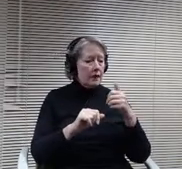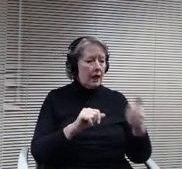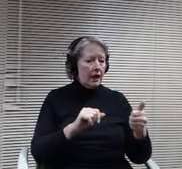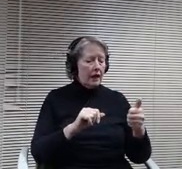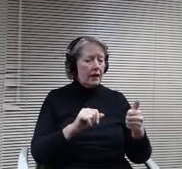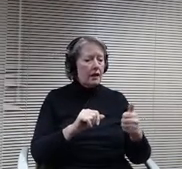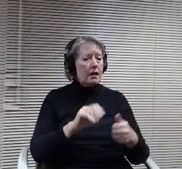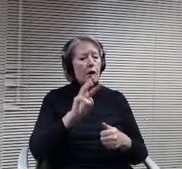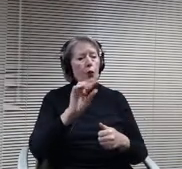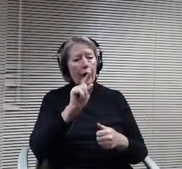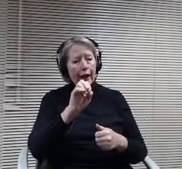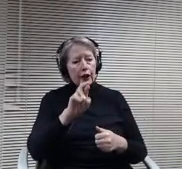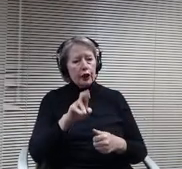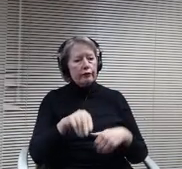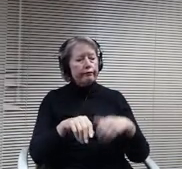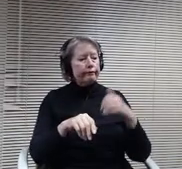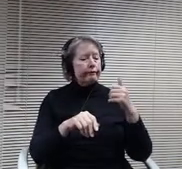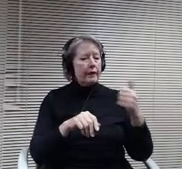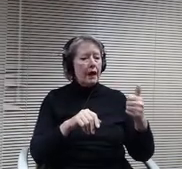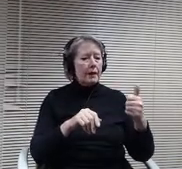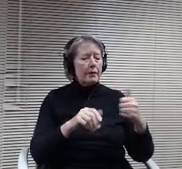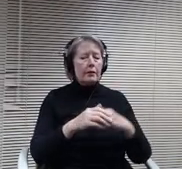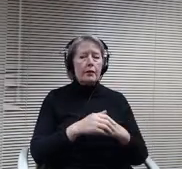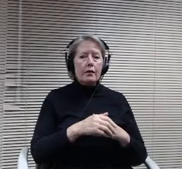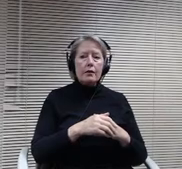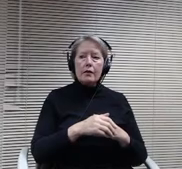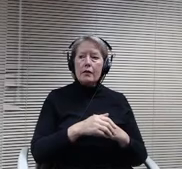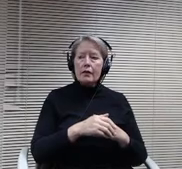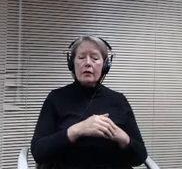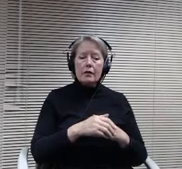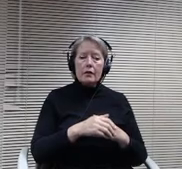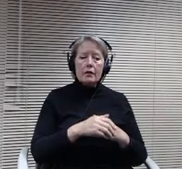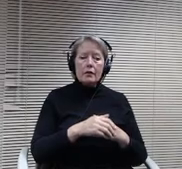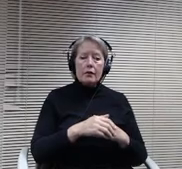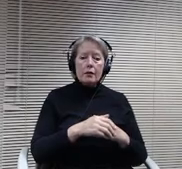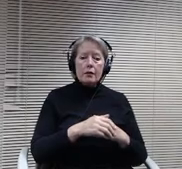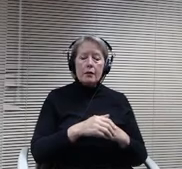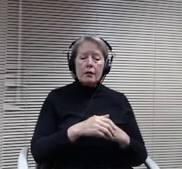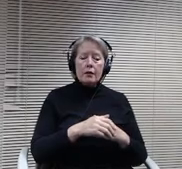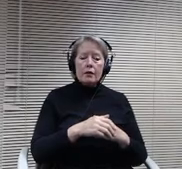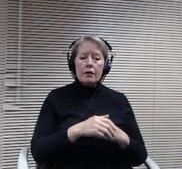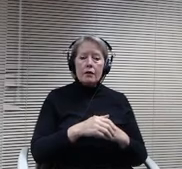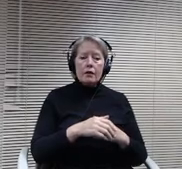I thank you with seven eyes. The motion carries.